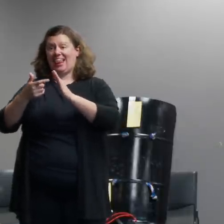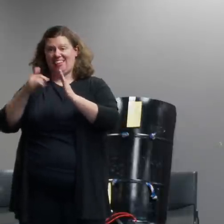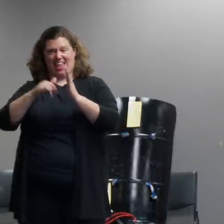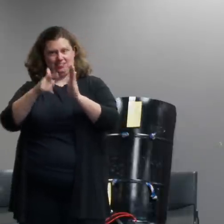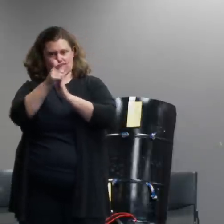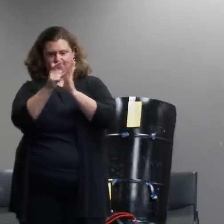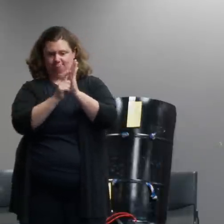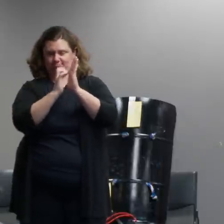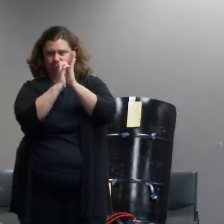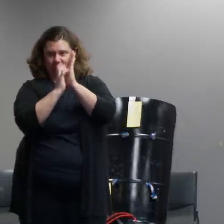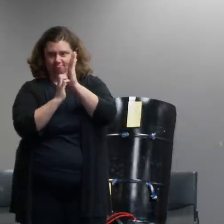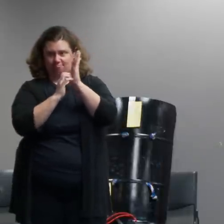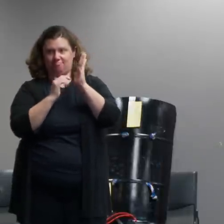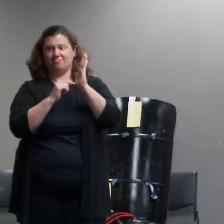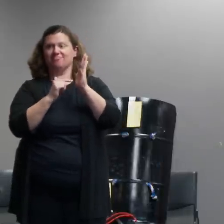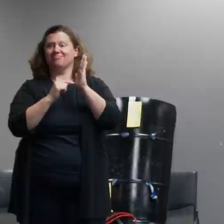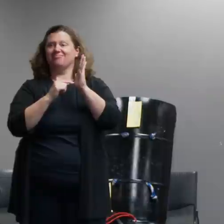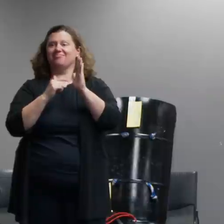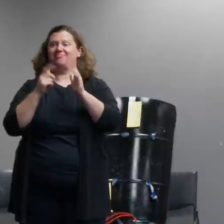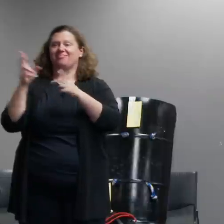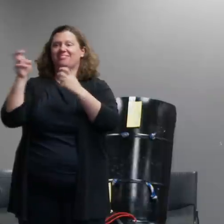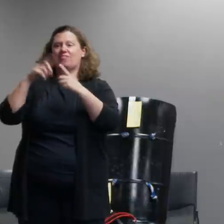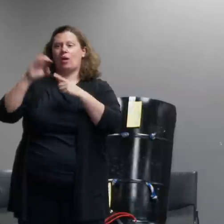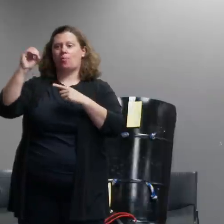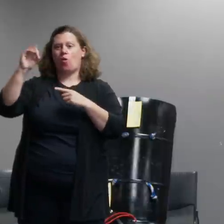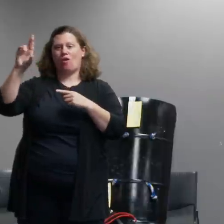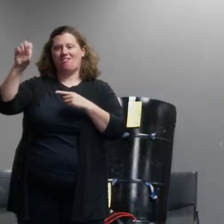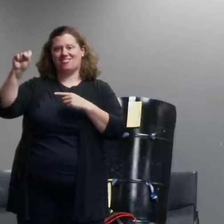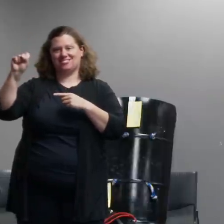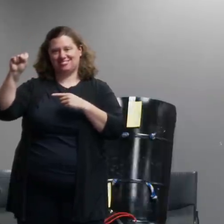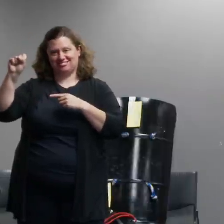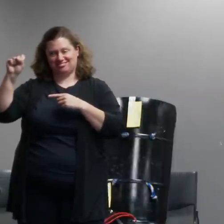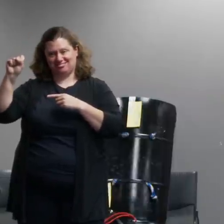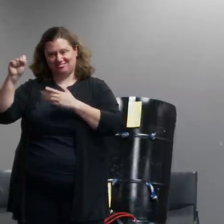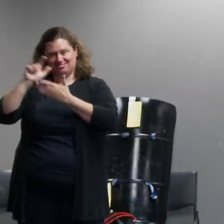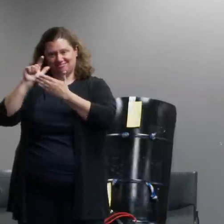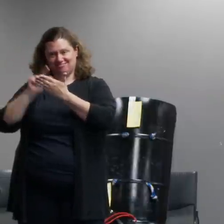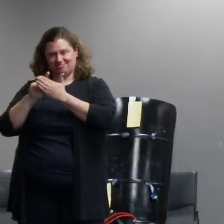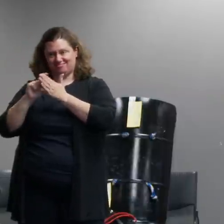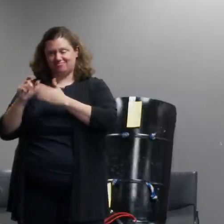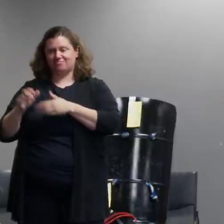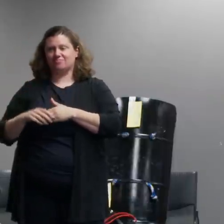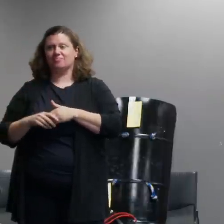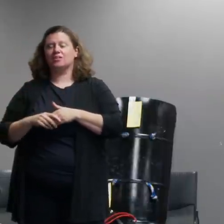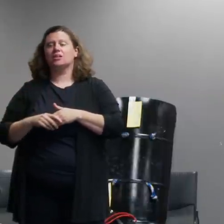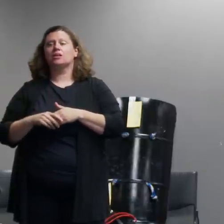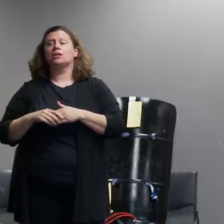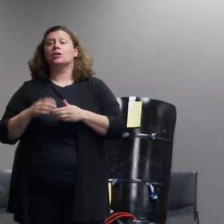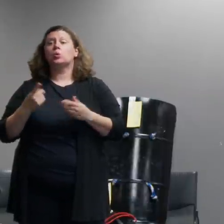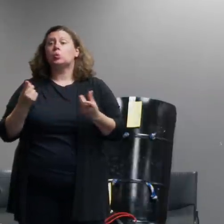oregon revised statutes in application we try not to just